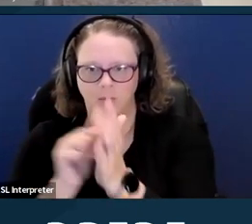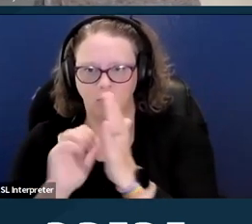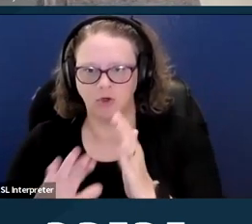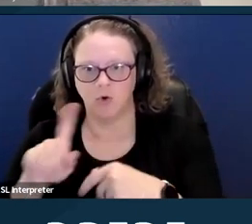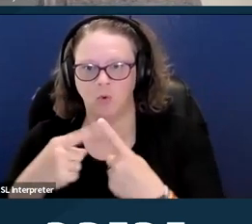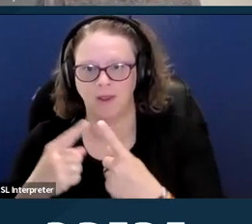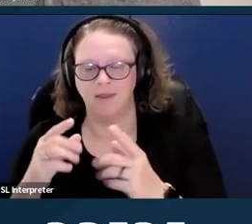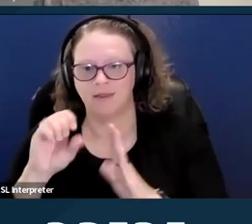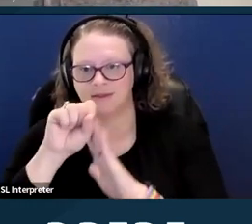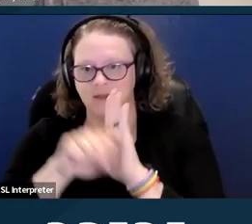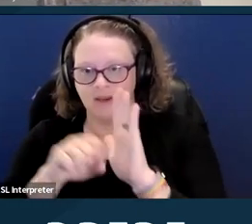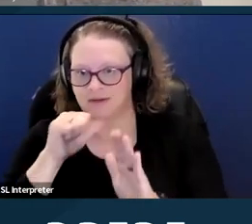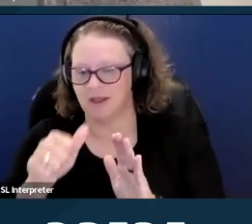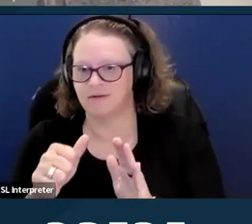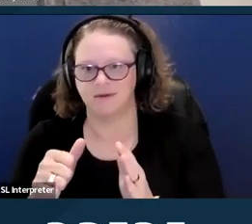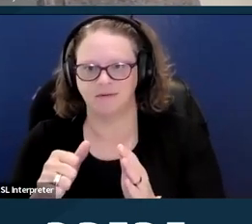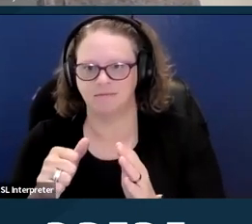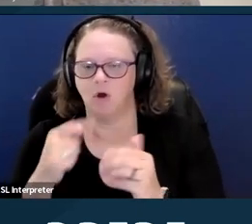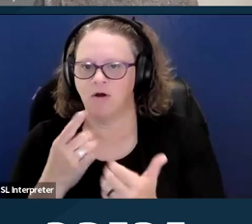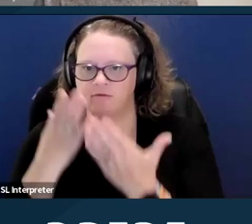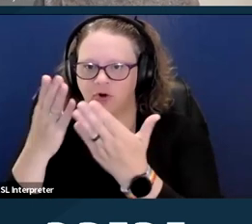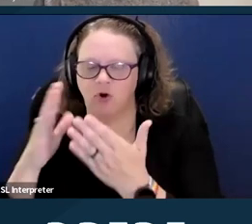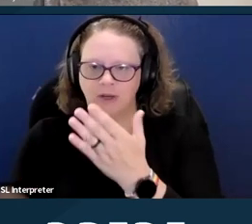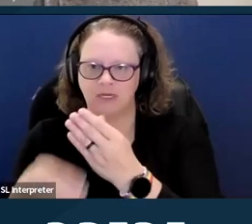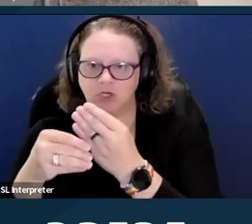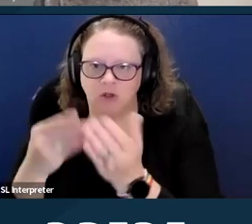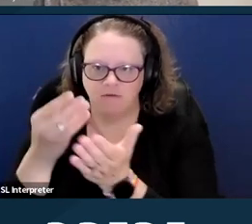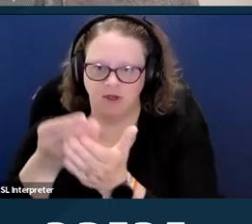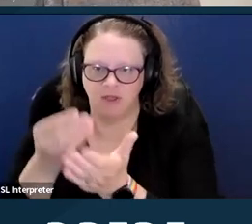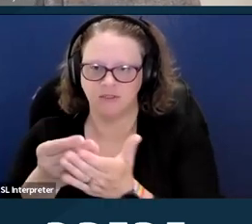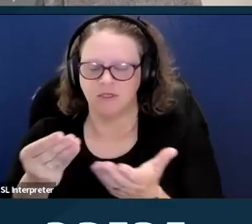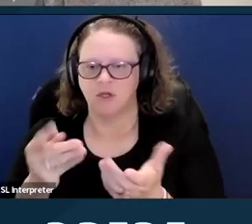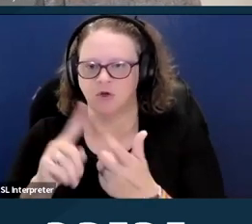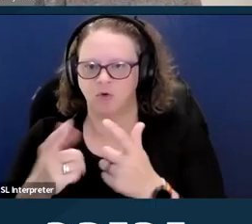to cover abortion, like in California, the state will offer those additional funds.